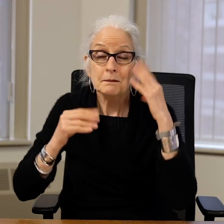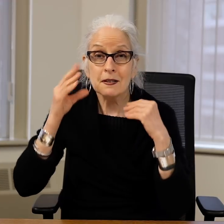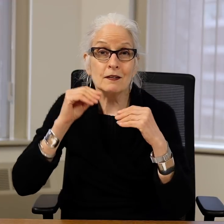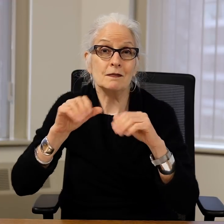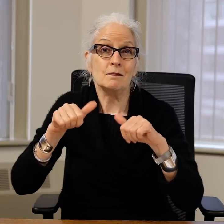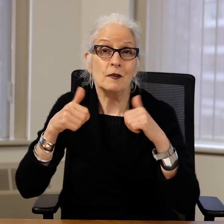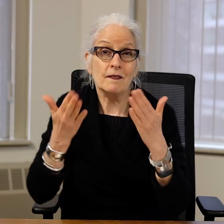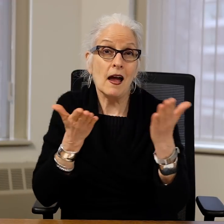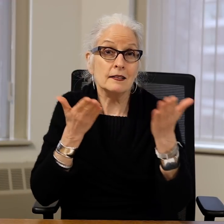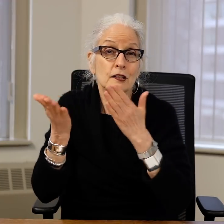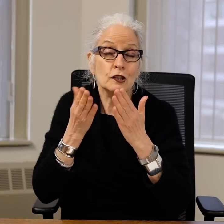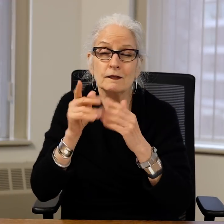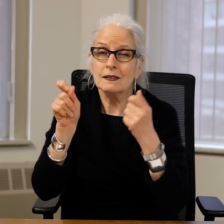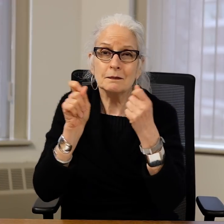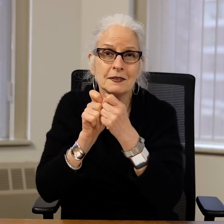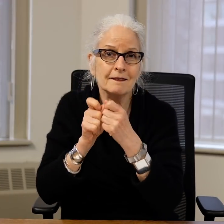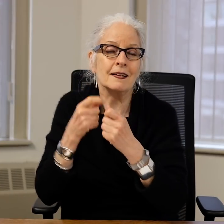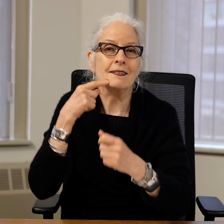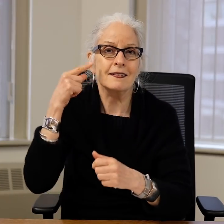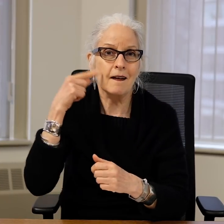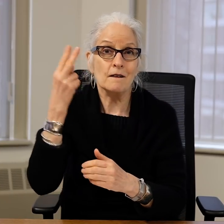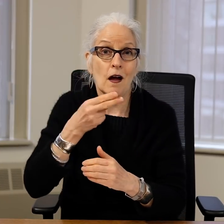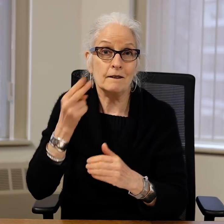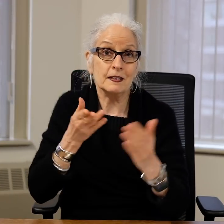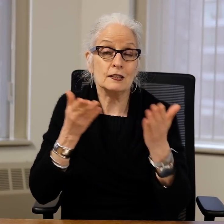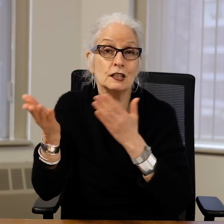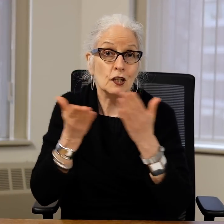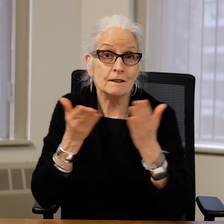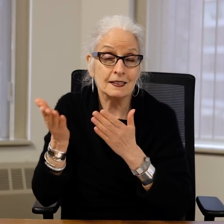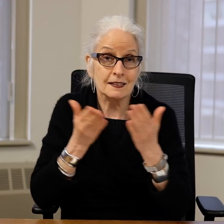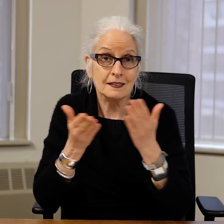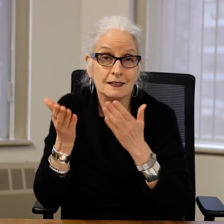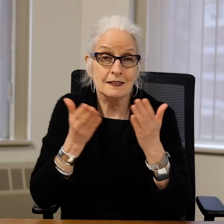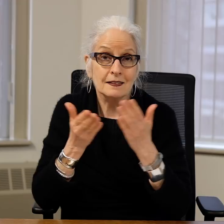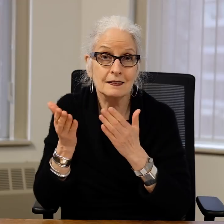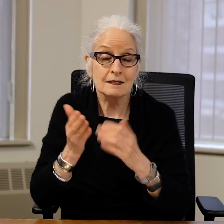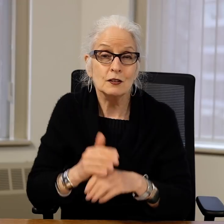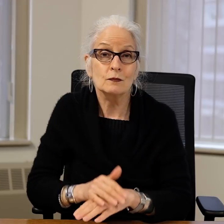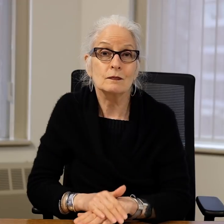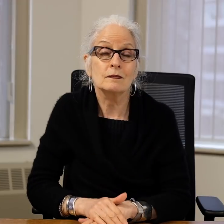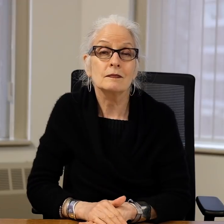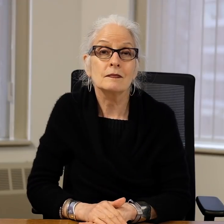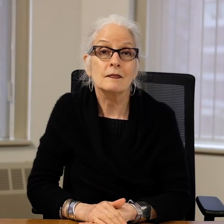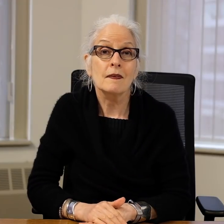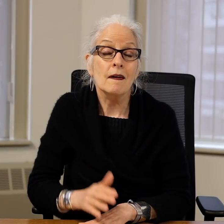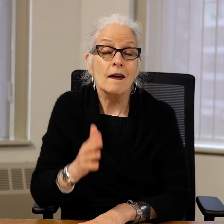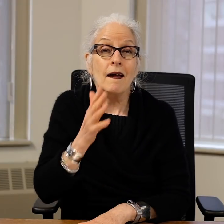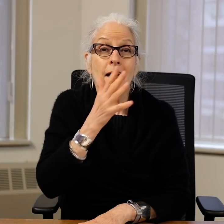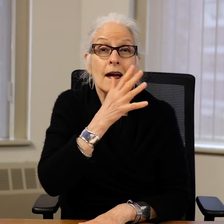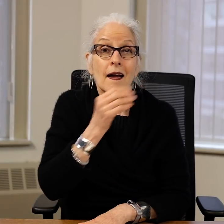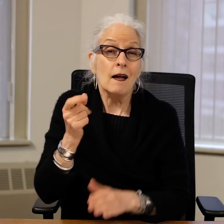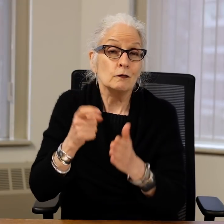Plus has experience in providing services specifically to Deaf and hard of hearing individuals.